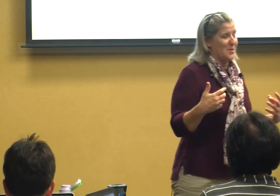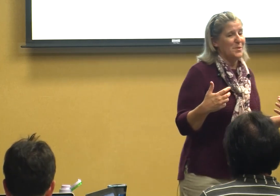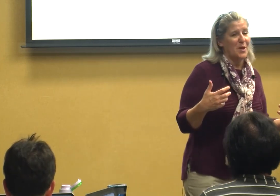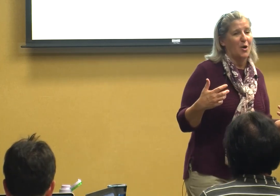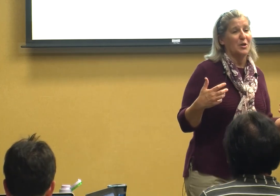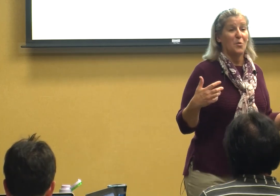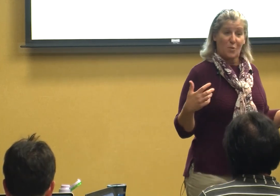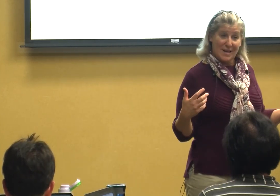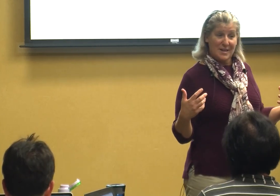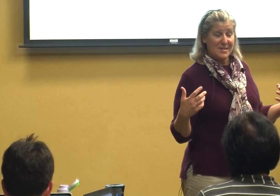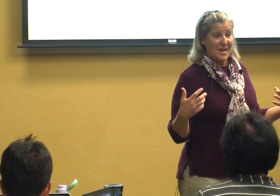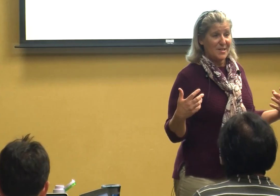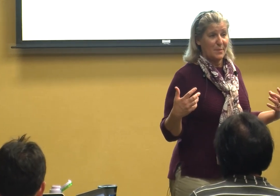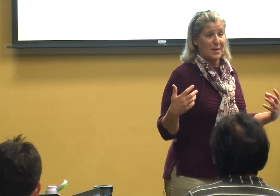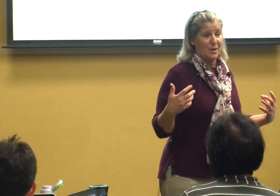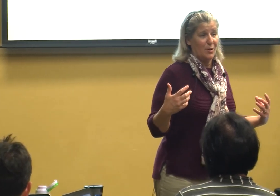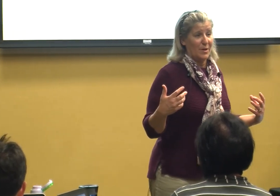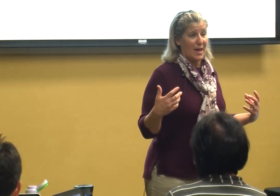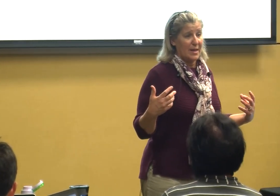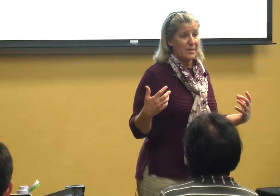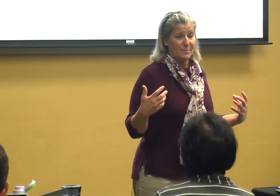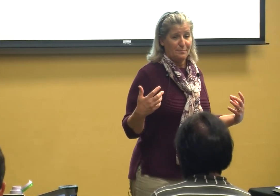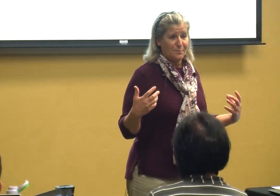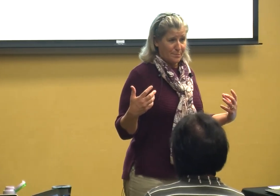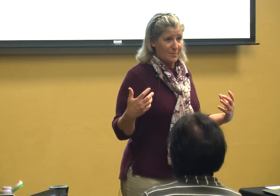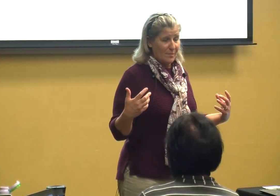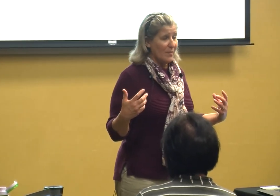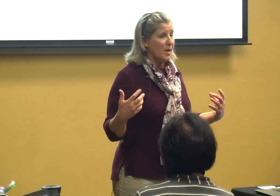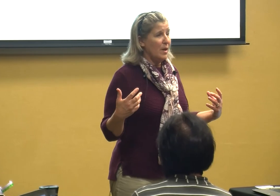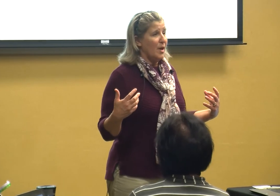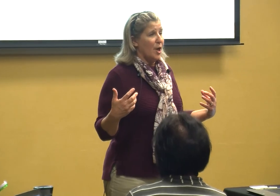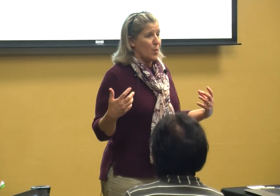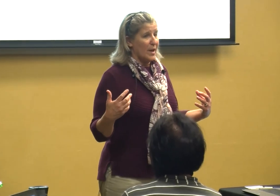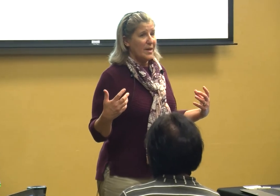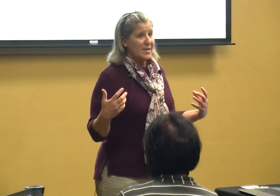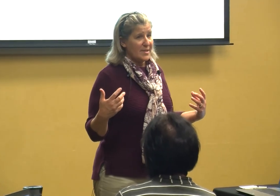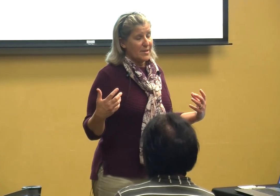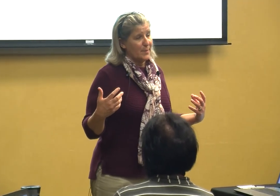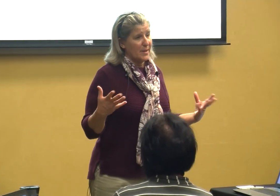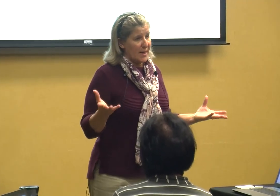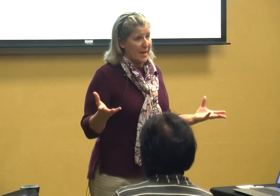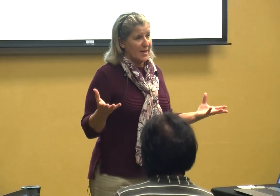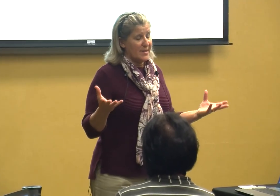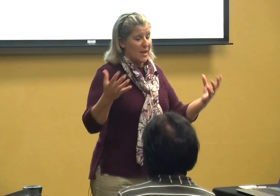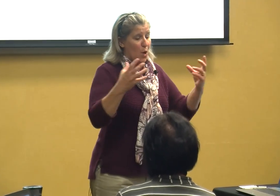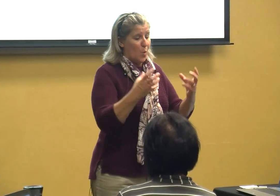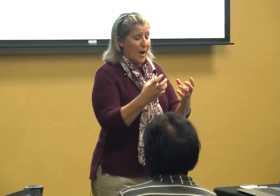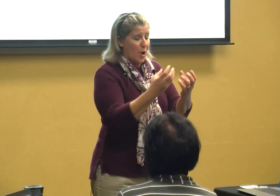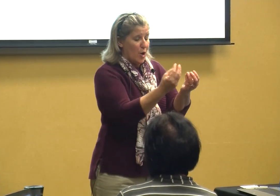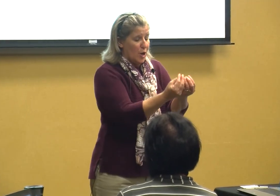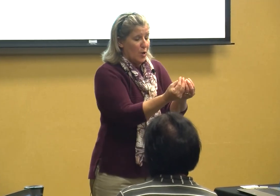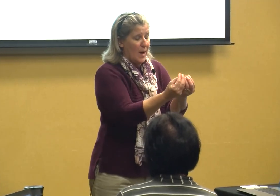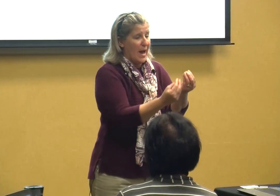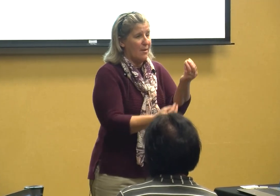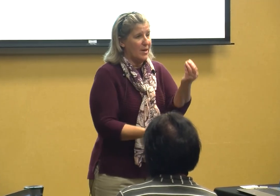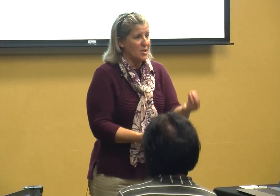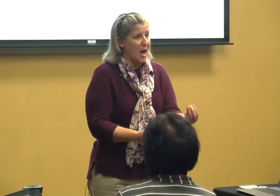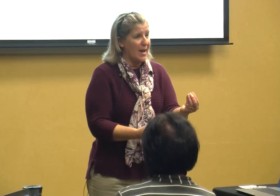was called an arena assessment do you know what that is arena assessment is where you have a child